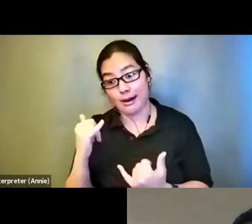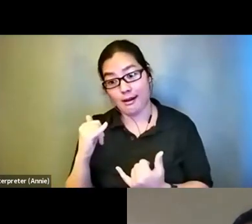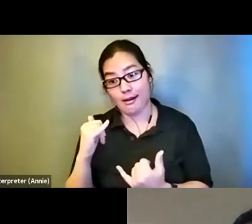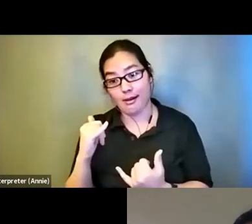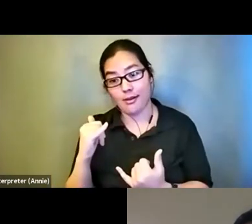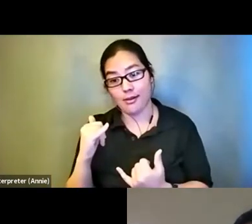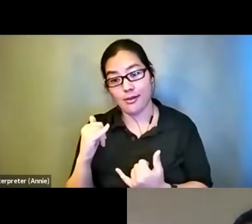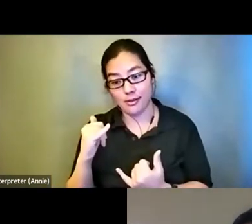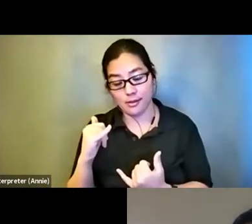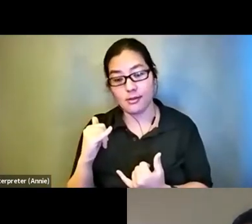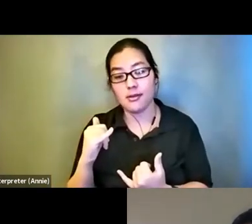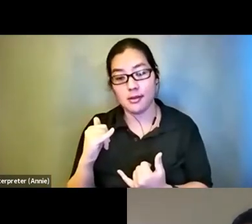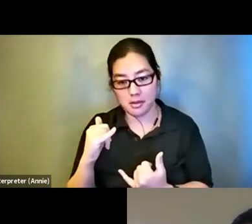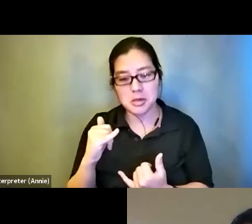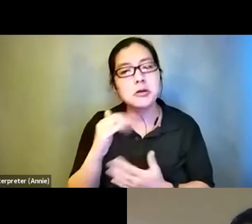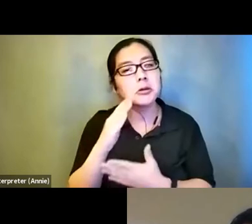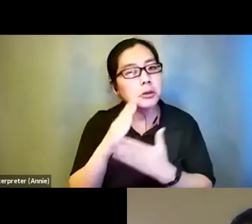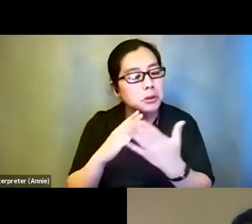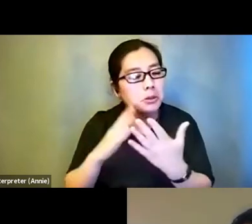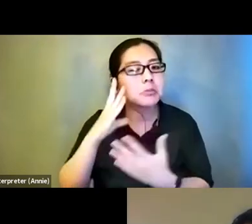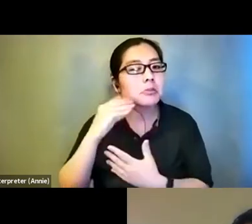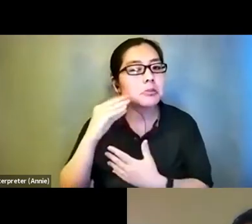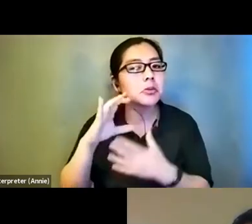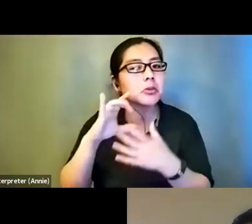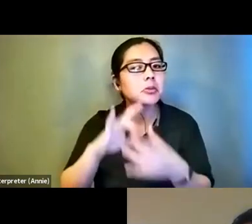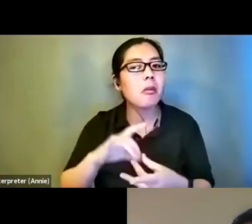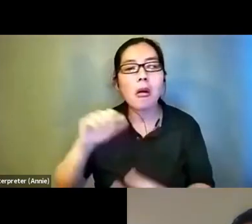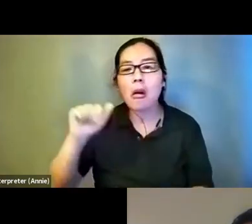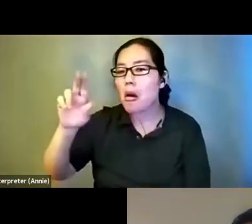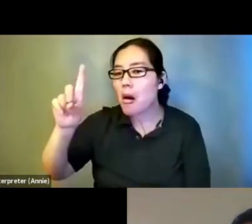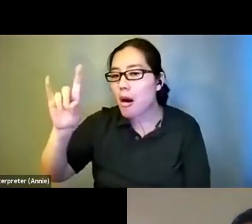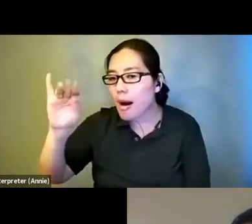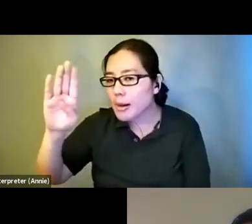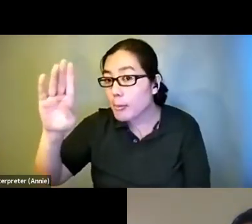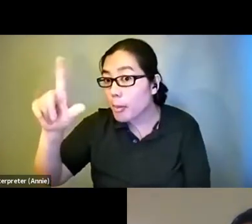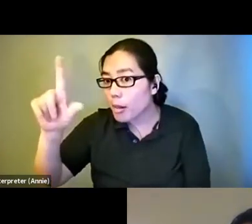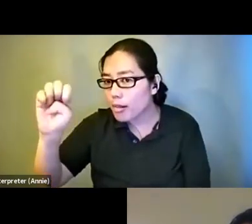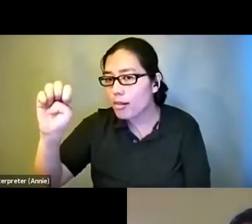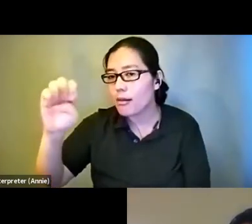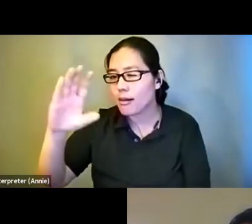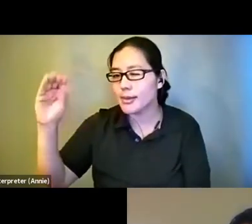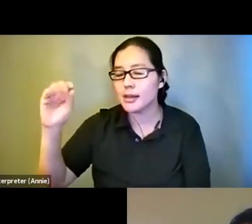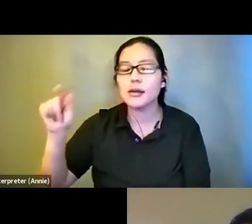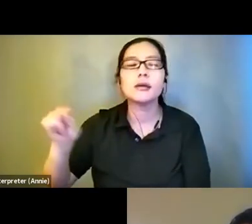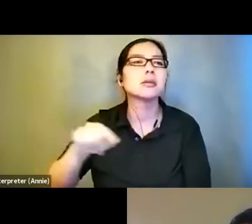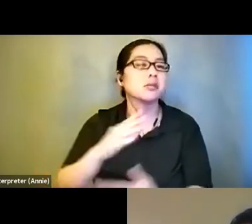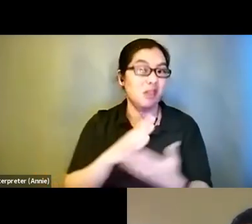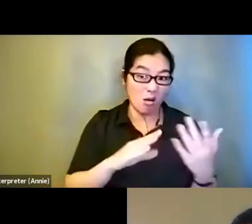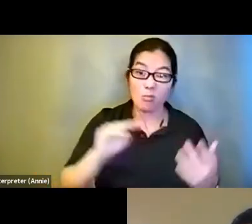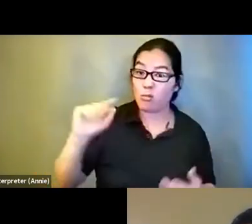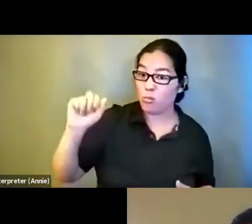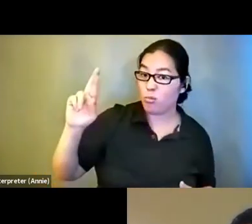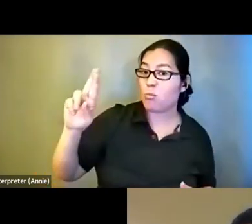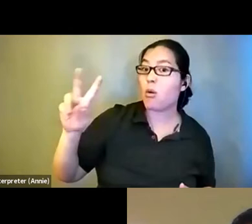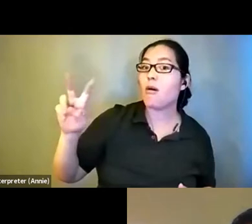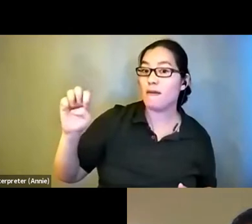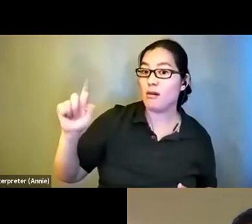ve had some experiences on audible. There are some marvel audio experiences on audible. There's